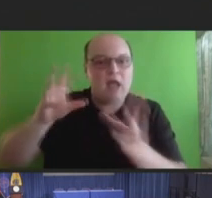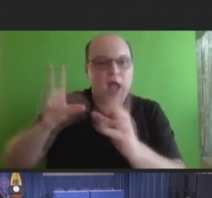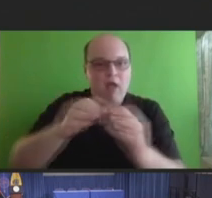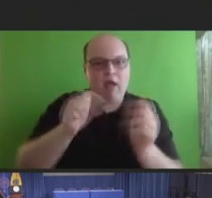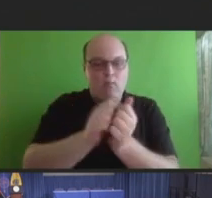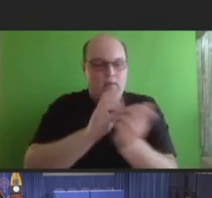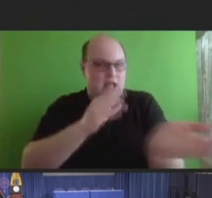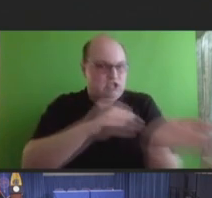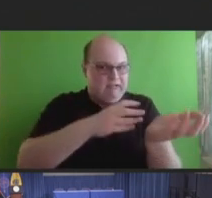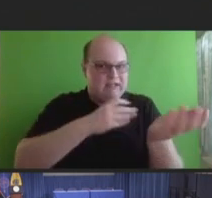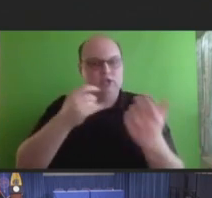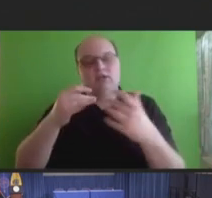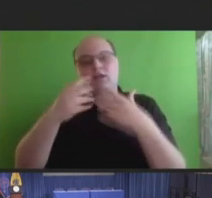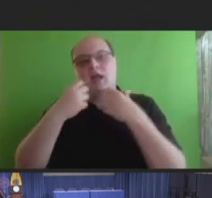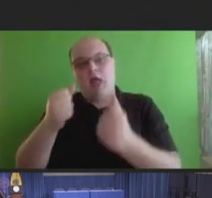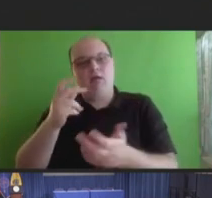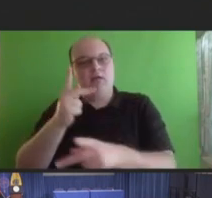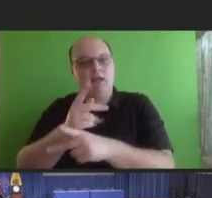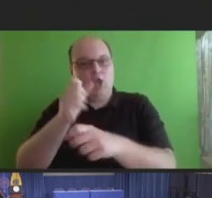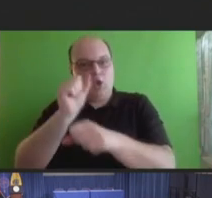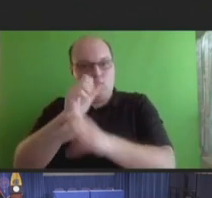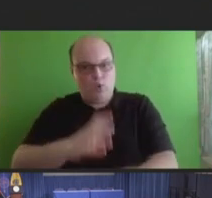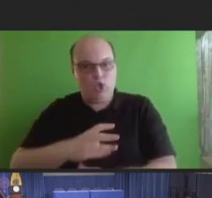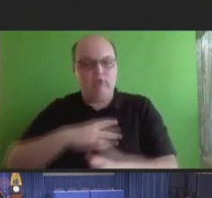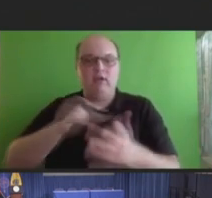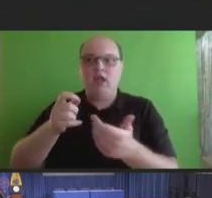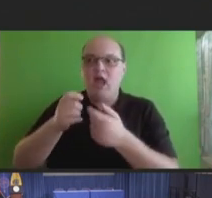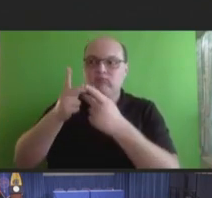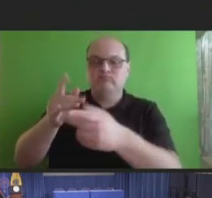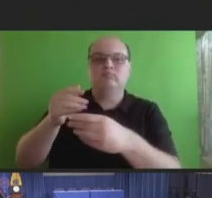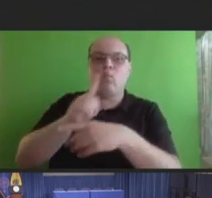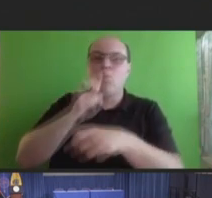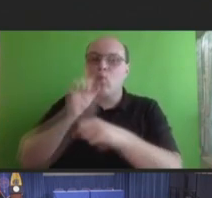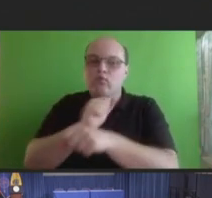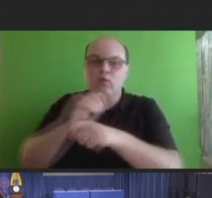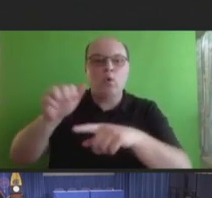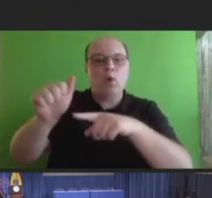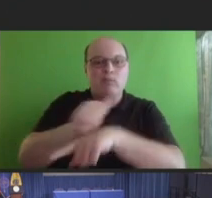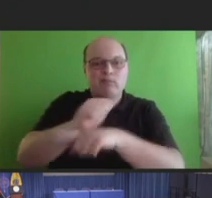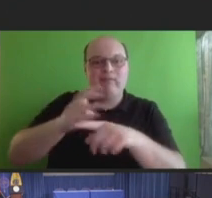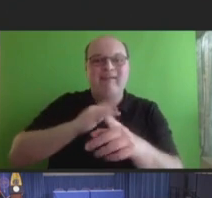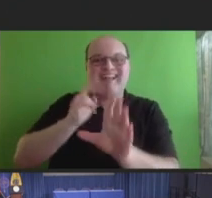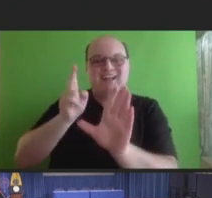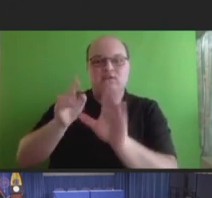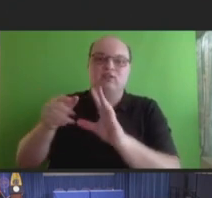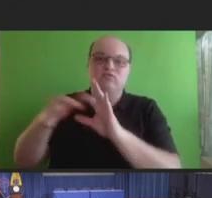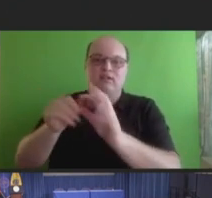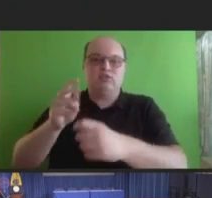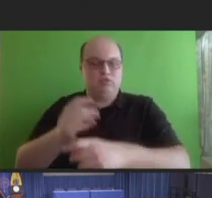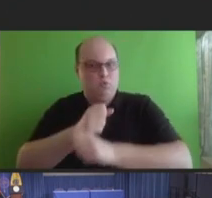learn of practical ways HHS can reduce their workload to support vaccine safety monitoring.